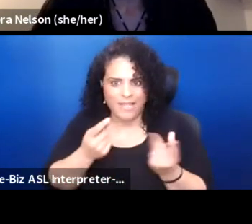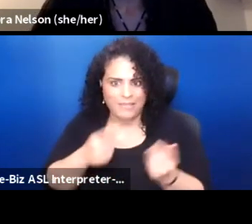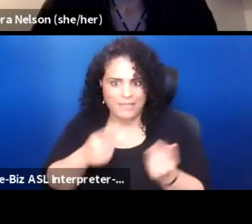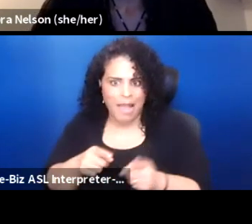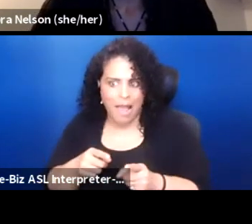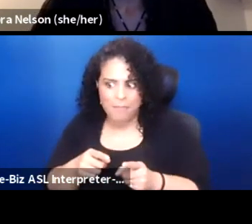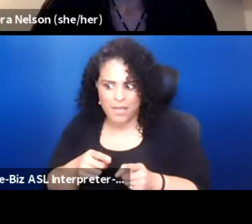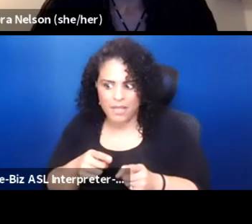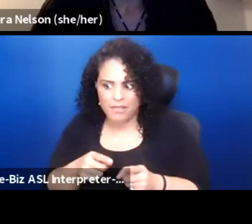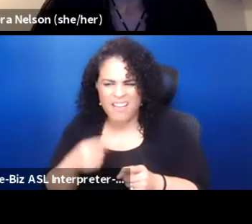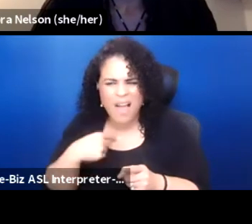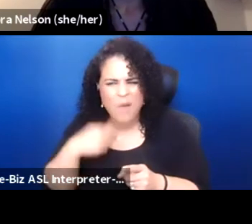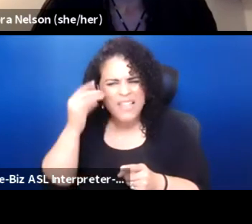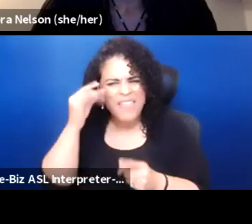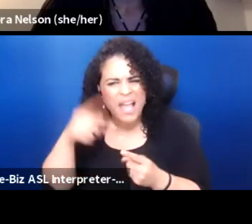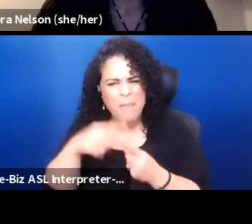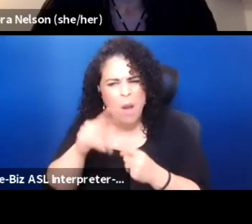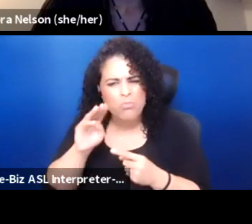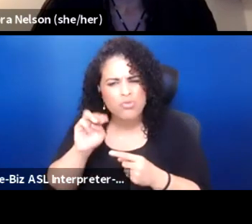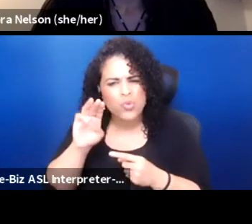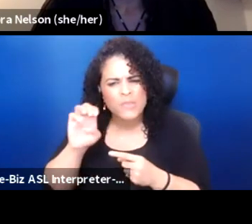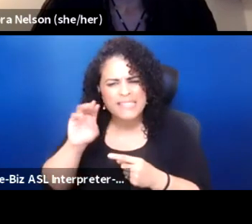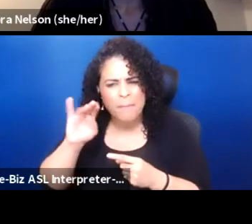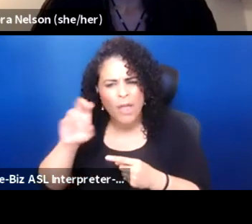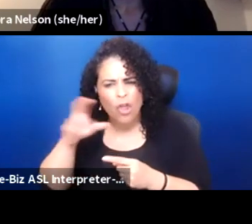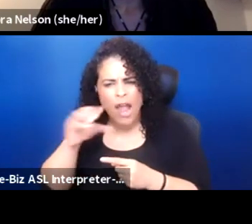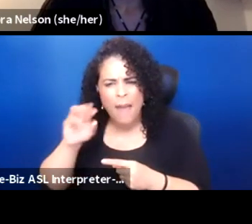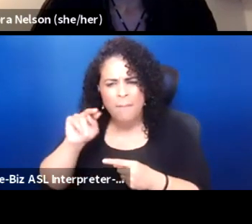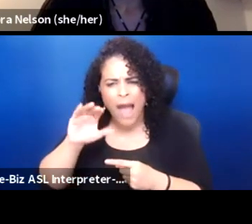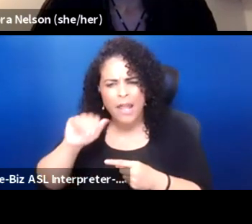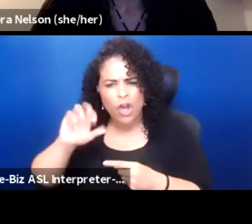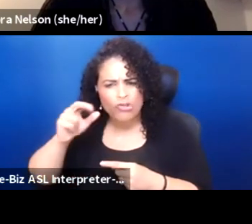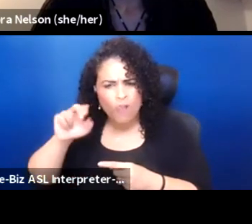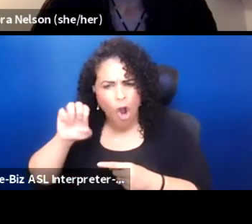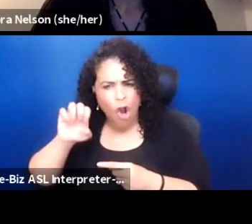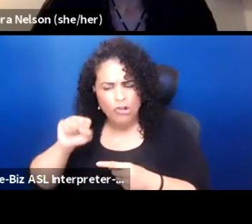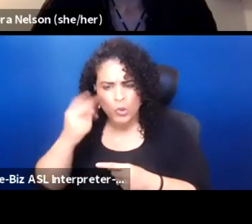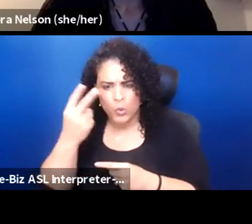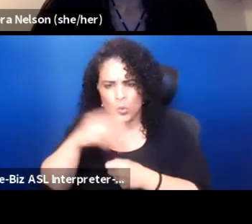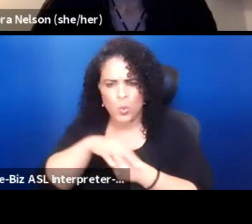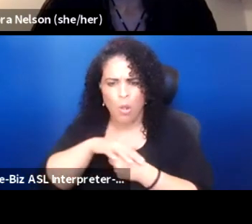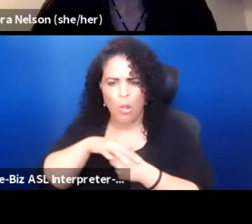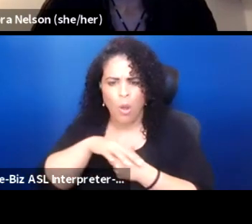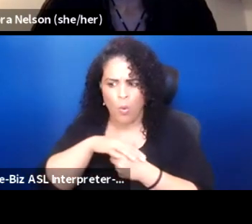You know, I was thinking of Bruce Miller and Monica Charles who are both two local, they're both passed on,